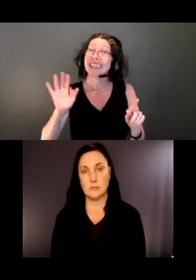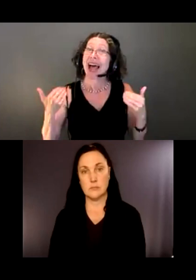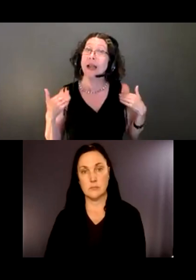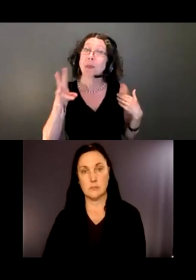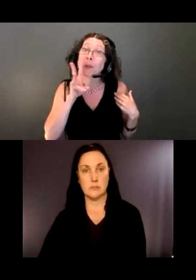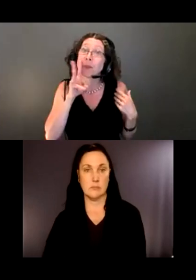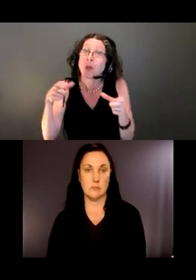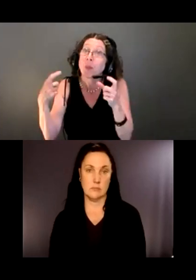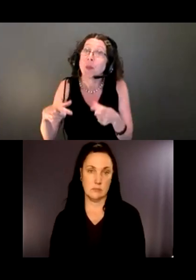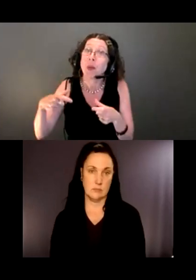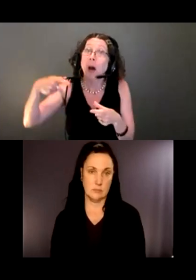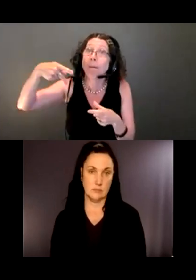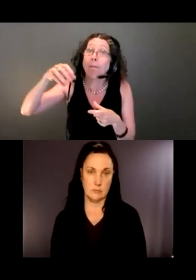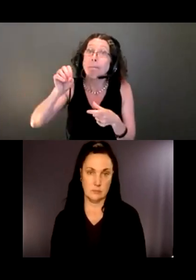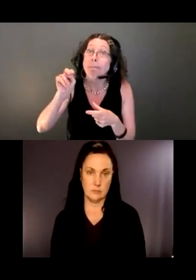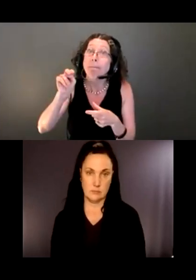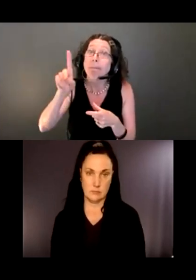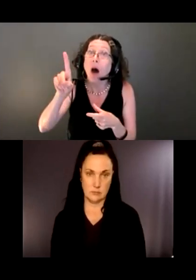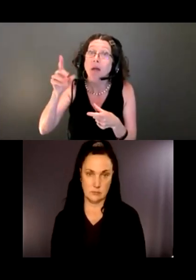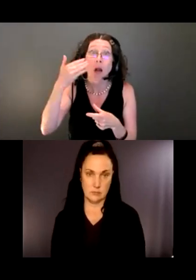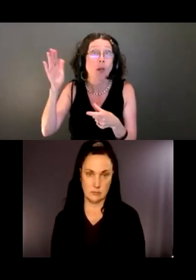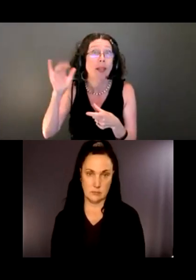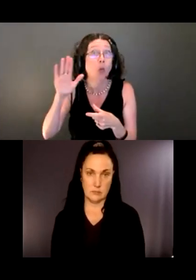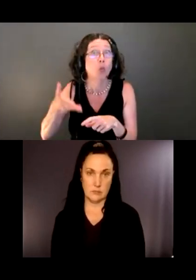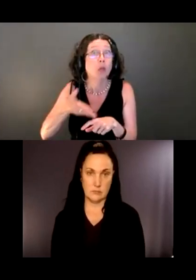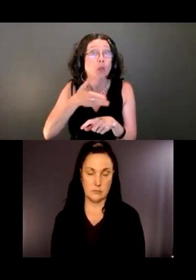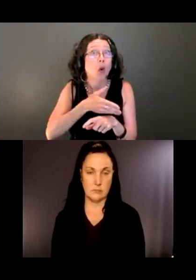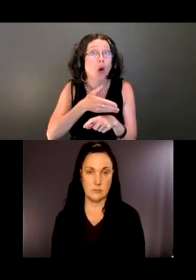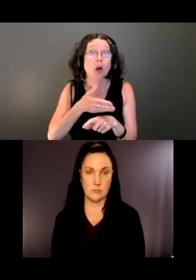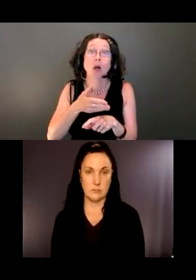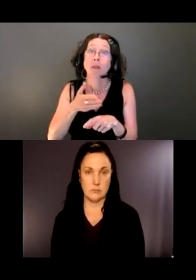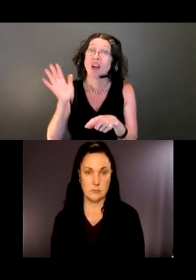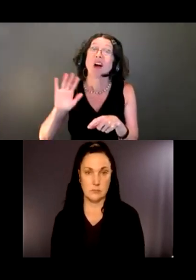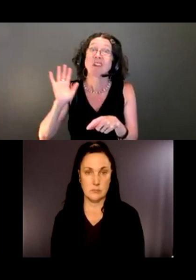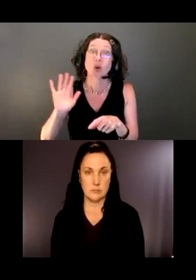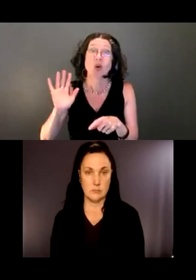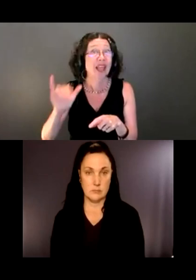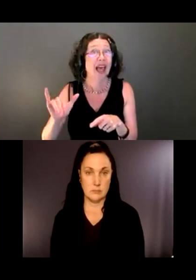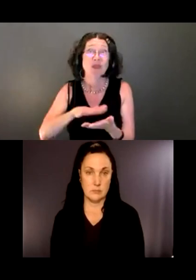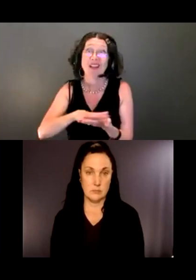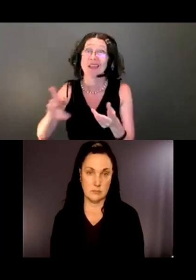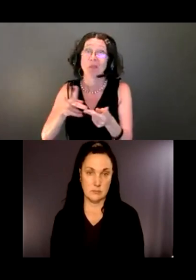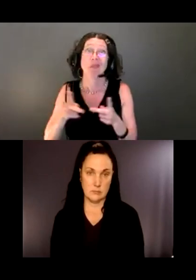more of a creek, but the pond was also a nice place to sit. Well, thank you, Ron.